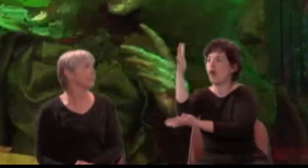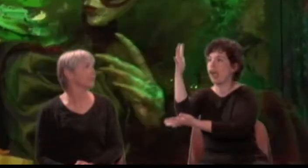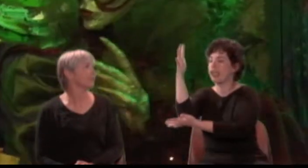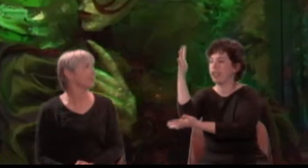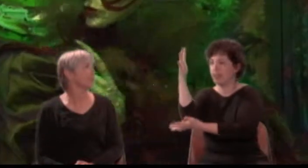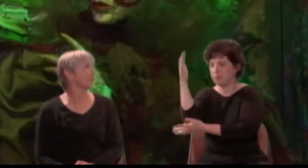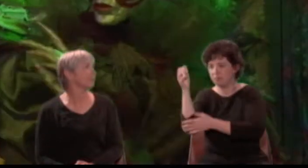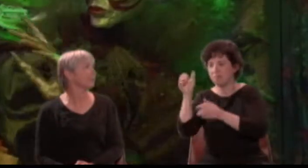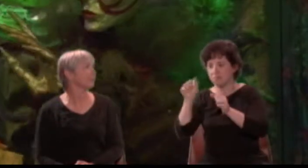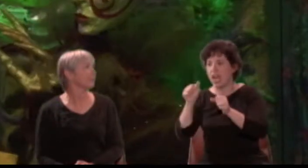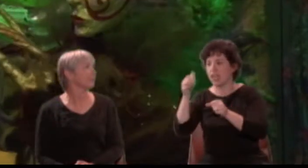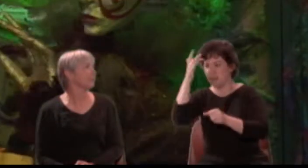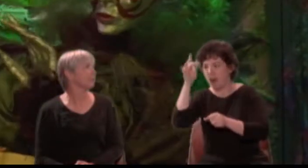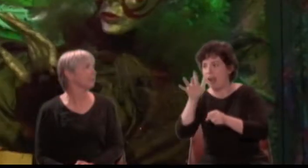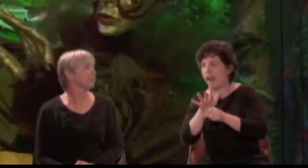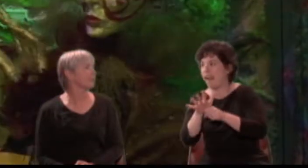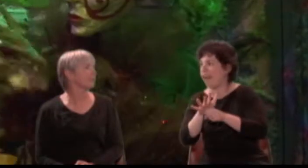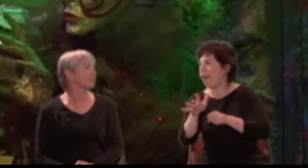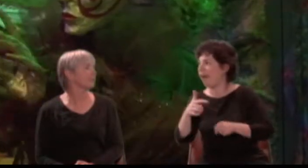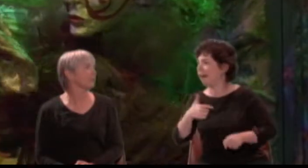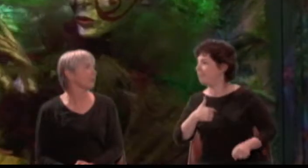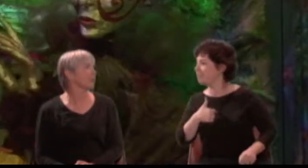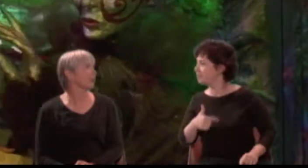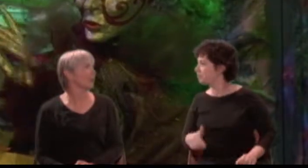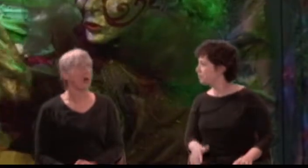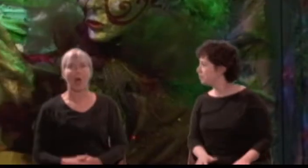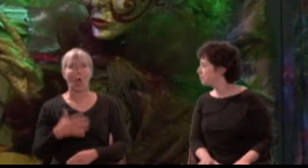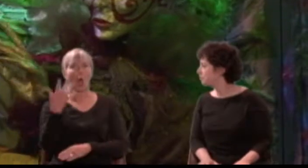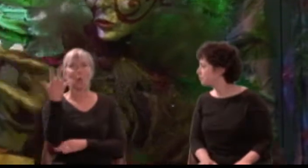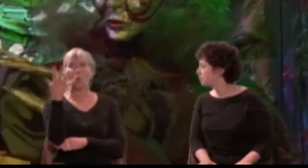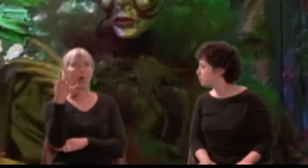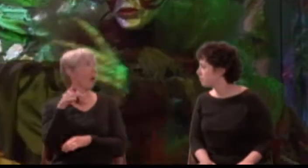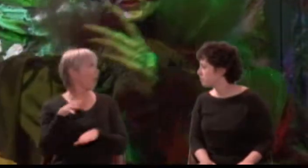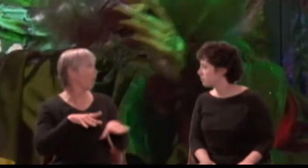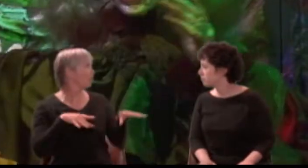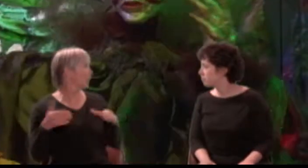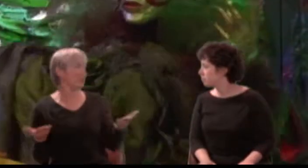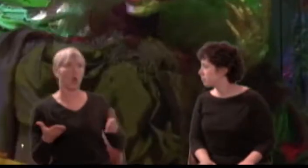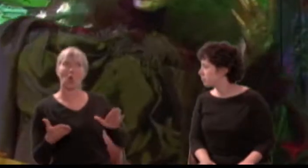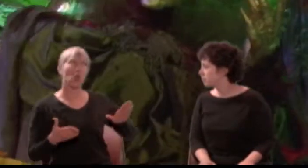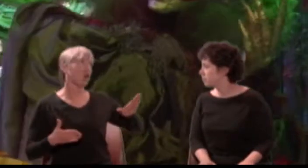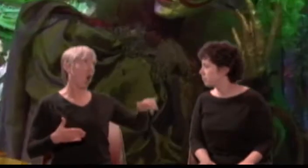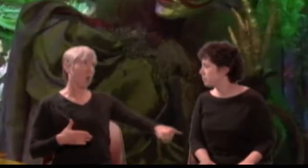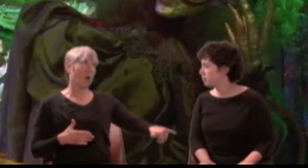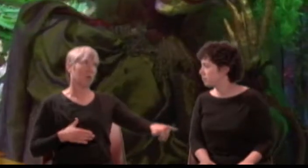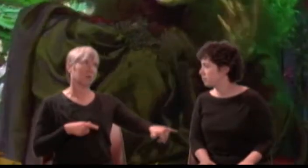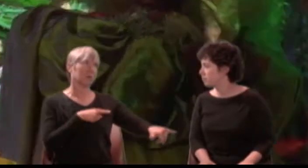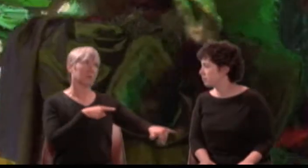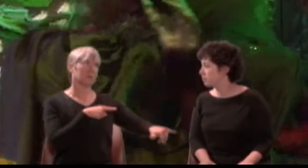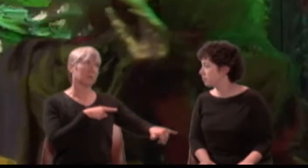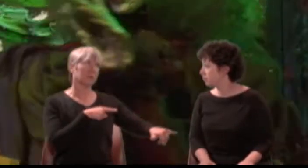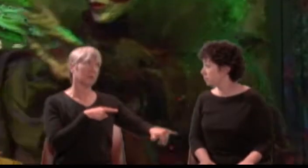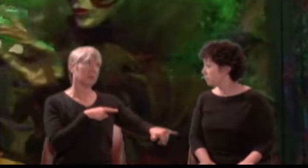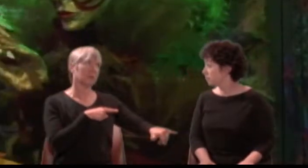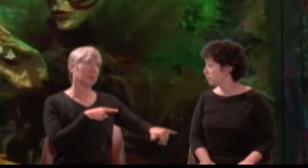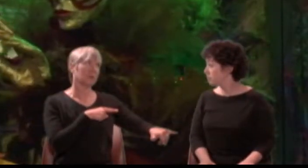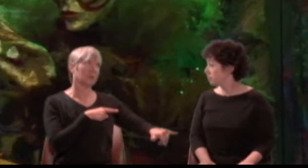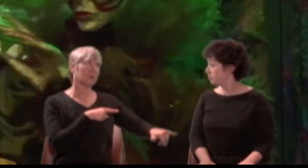Titania: Out of this wood do not desire to go. Thou shalt remain here, whether thou wilt or no.